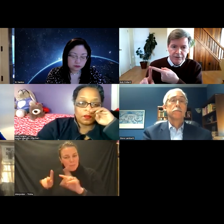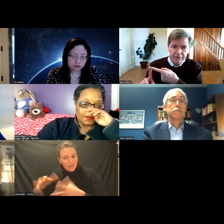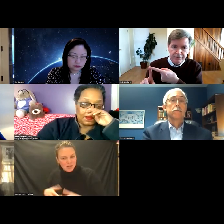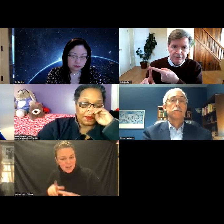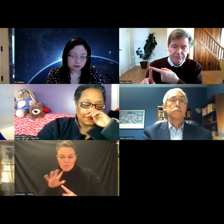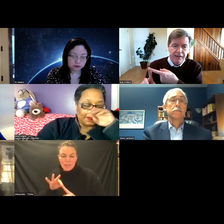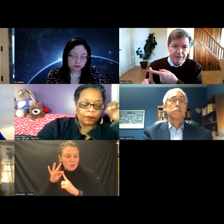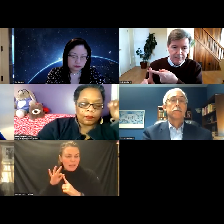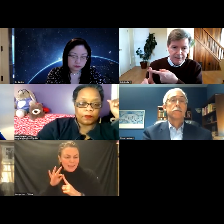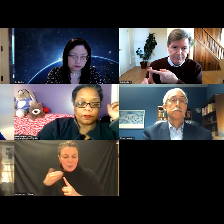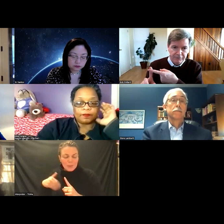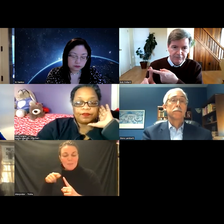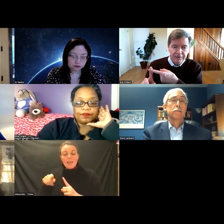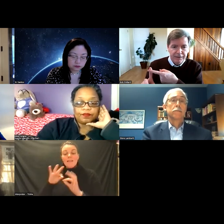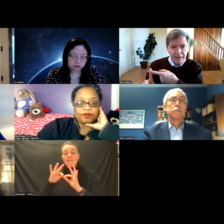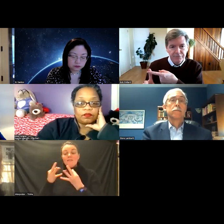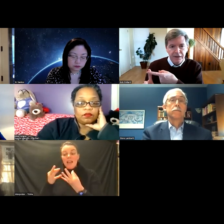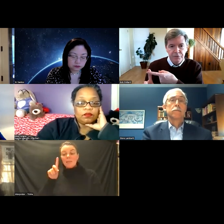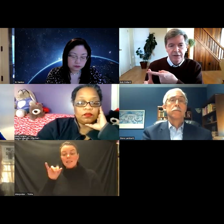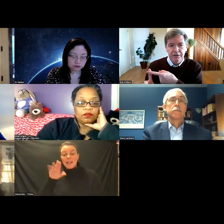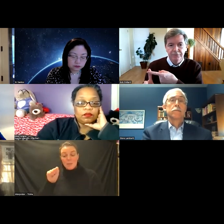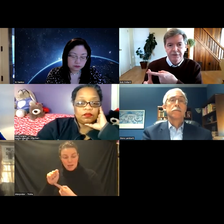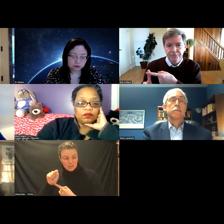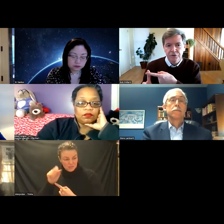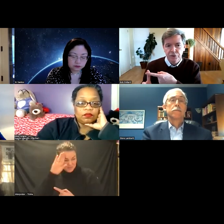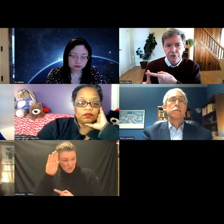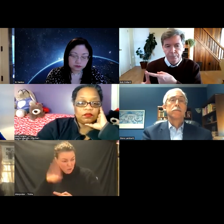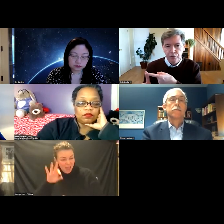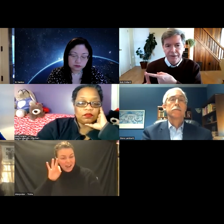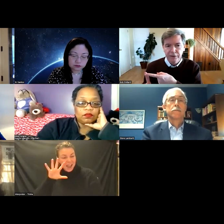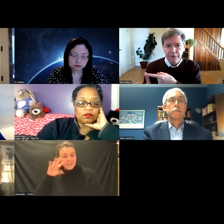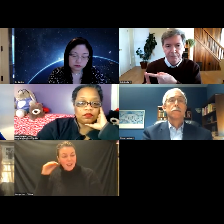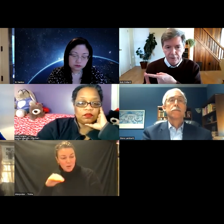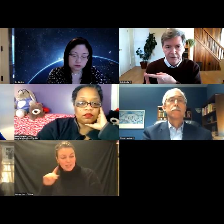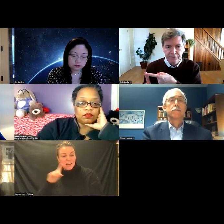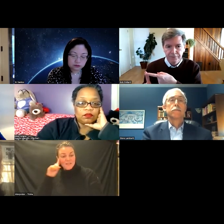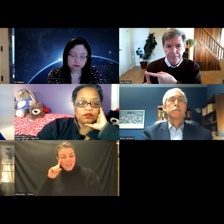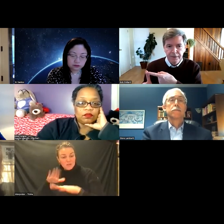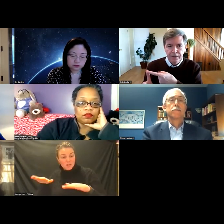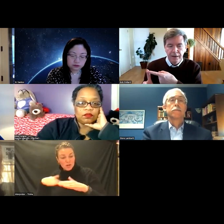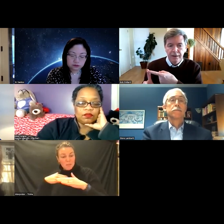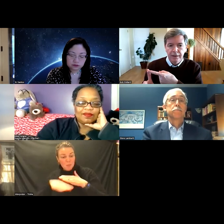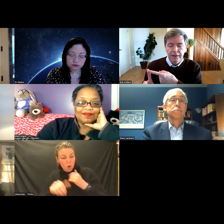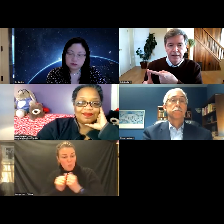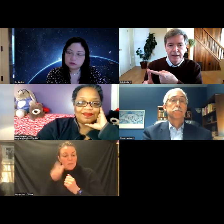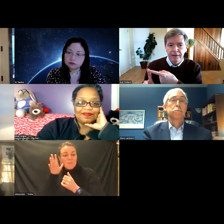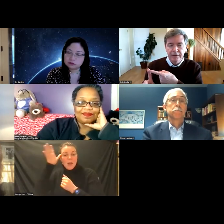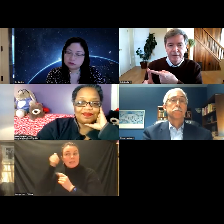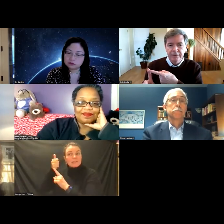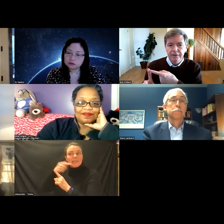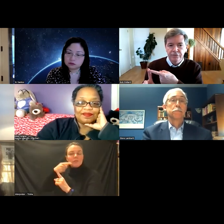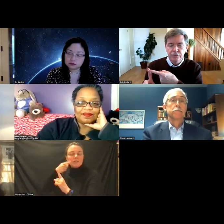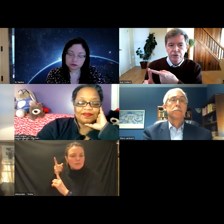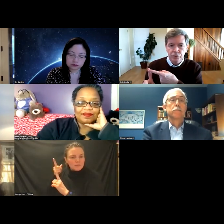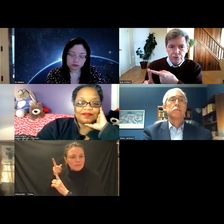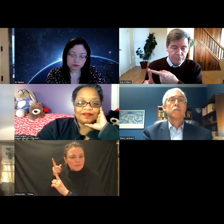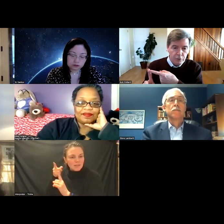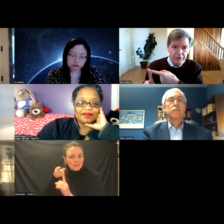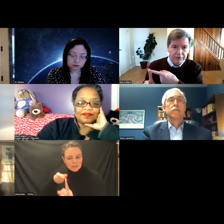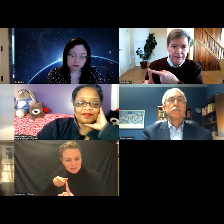is family dynamics 95 of deaf children are born of hearing parents uh and it is true unfortunately